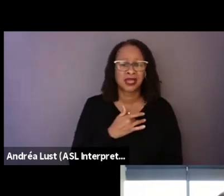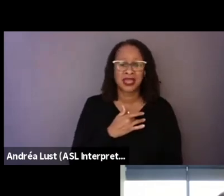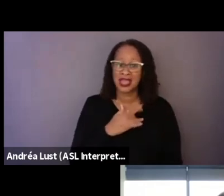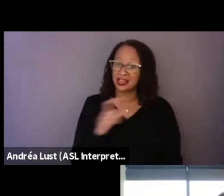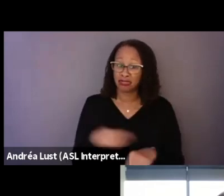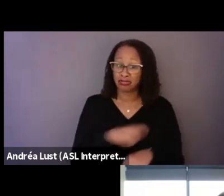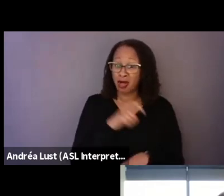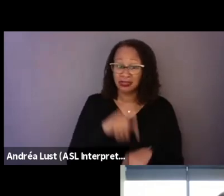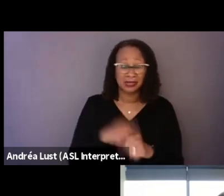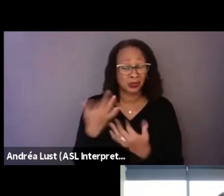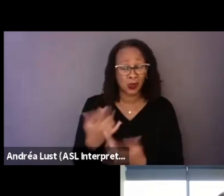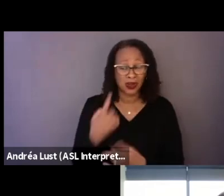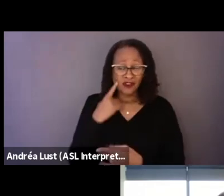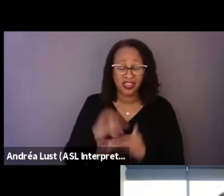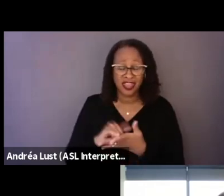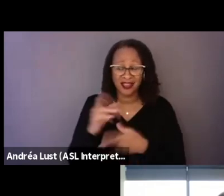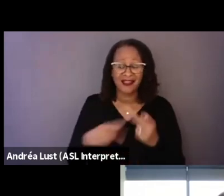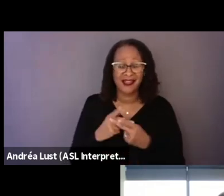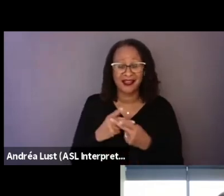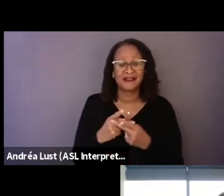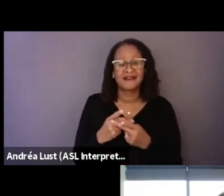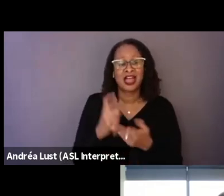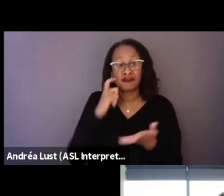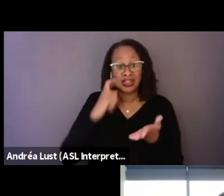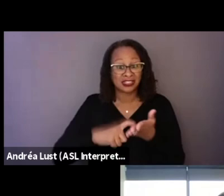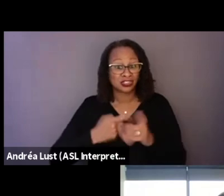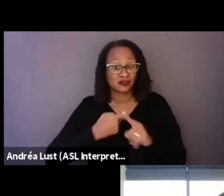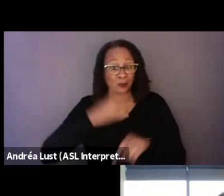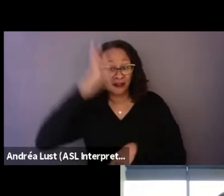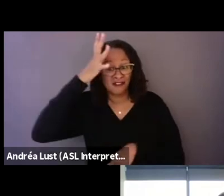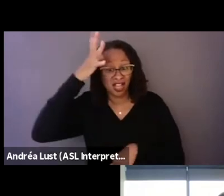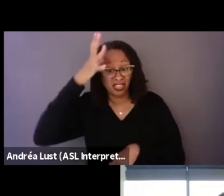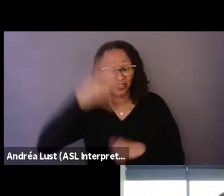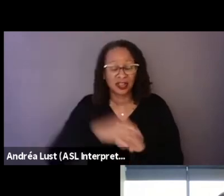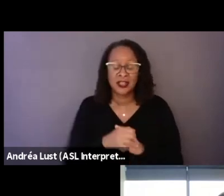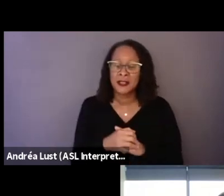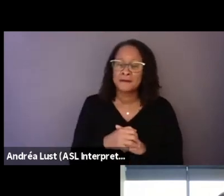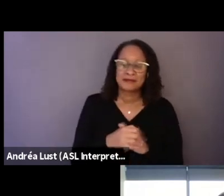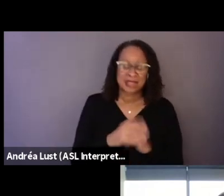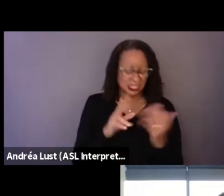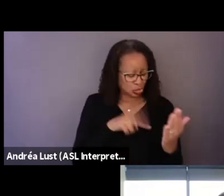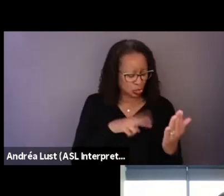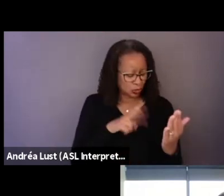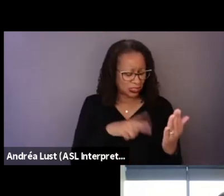that kind of reconciliation between father and daughter, and she's reading it, she cracks up,